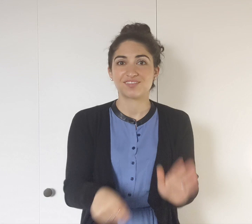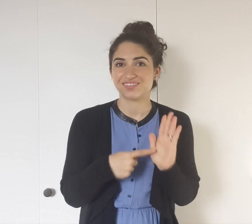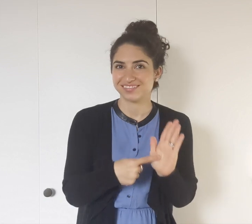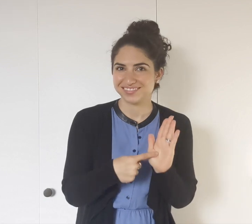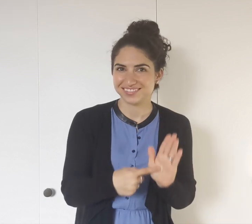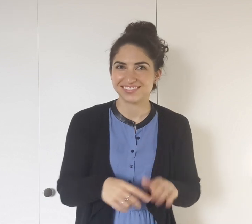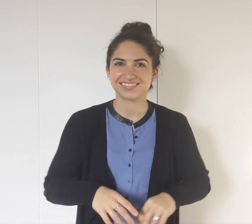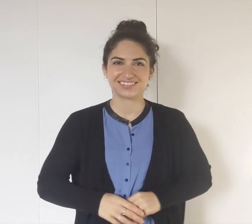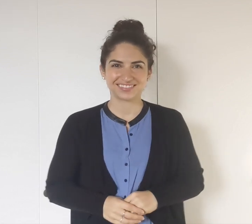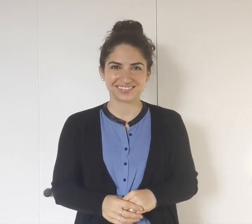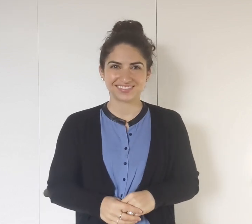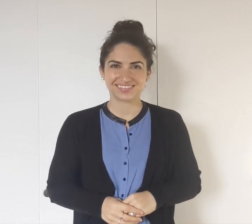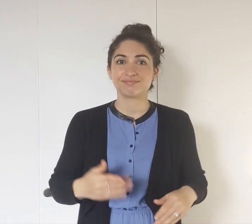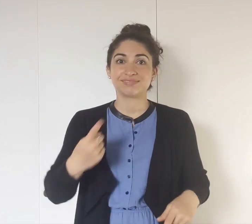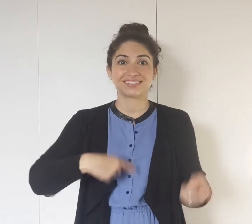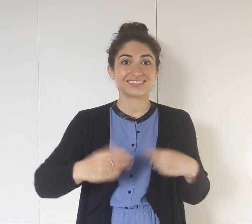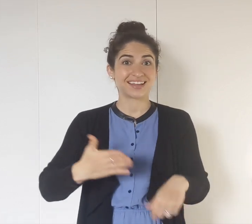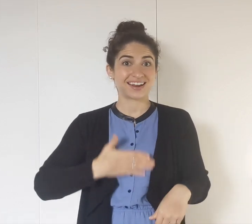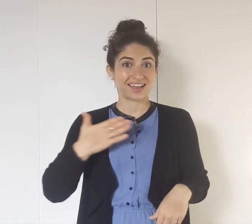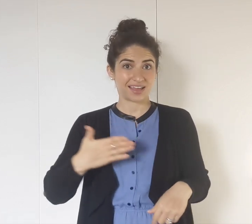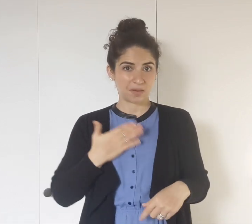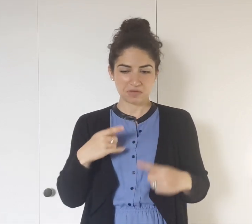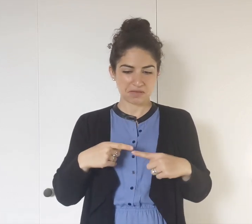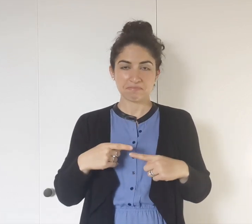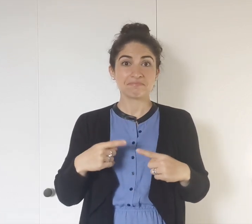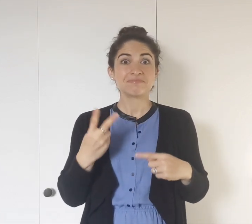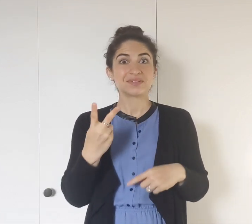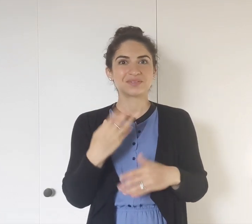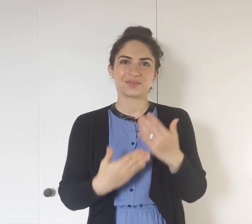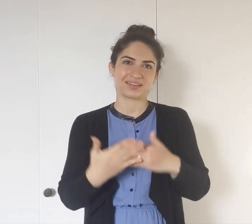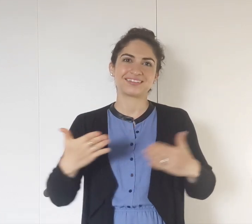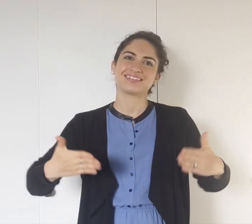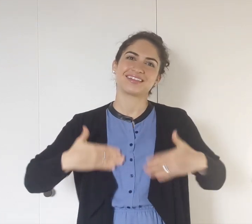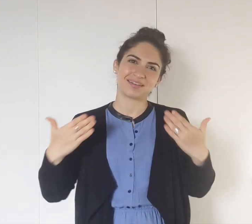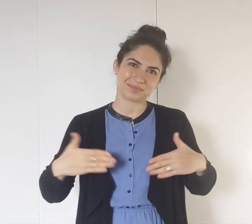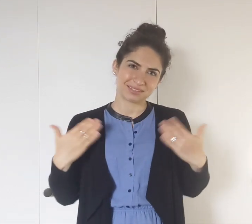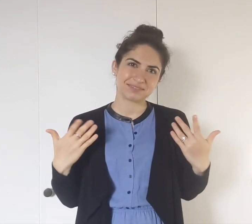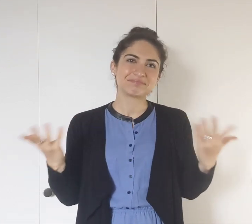For example, the sign HAPPY can be two-handed.